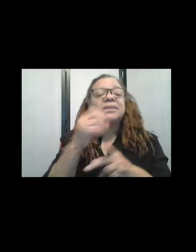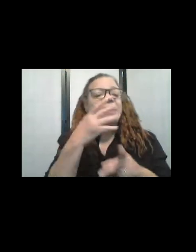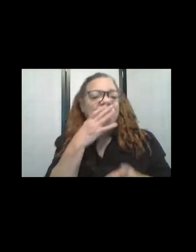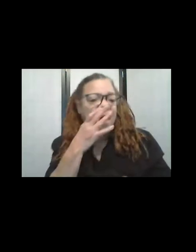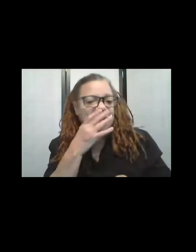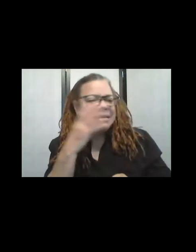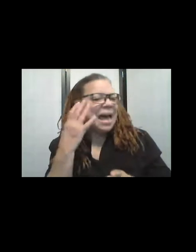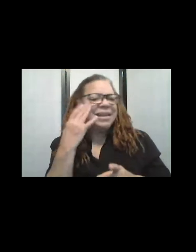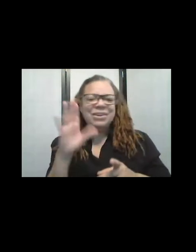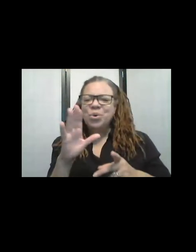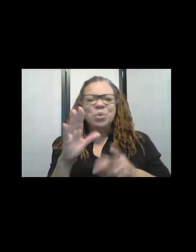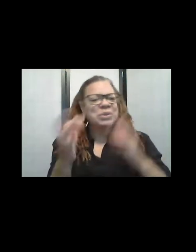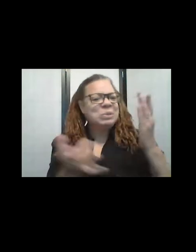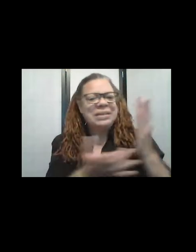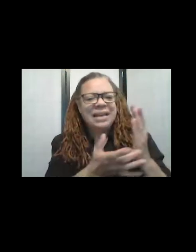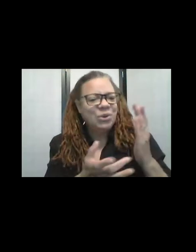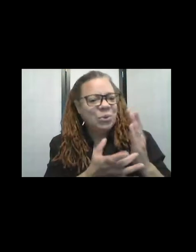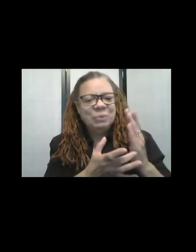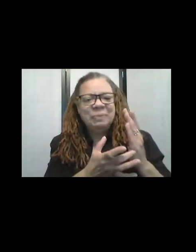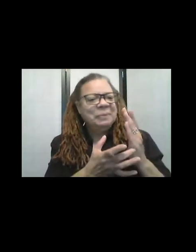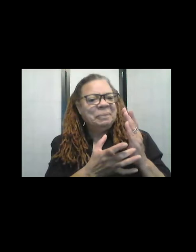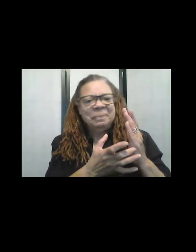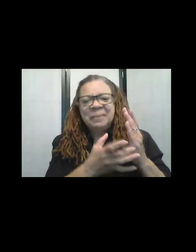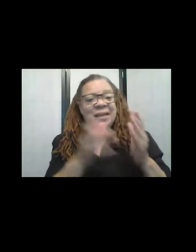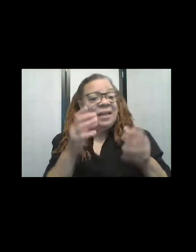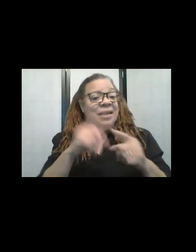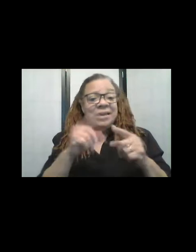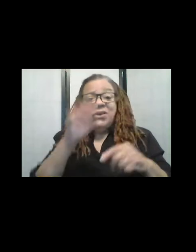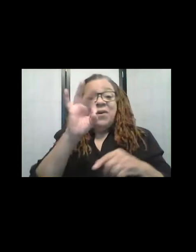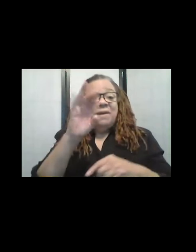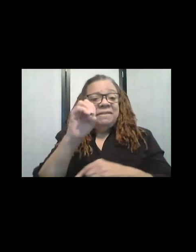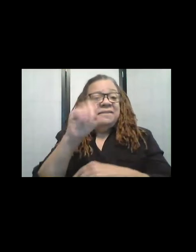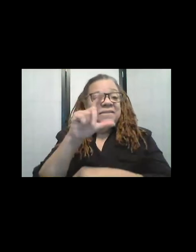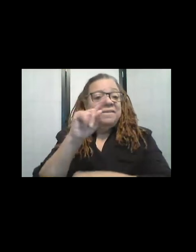beyond just sewing, into felting, and all these other techniques that you've